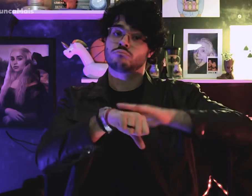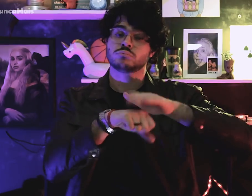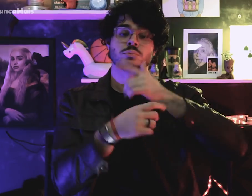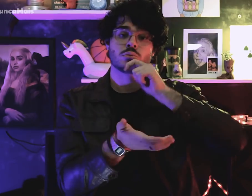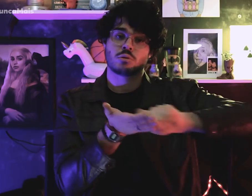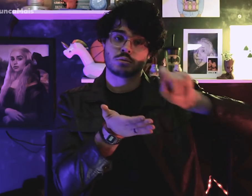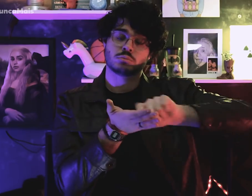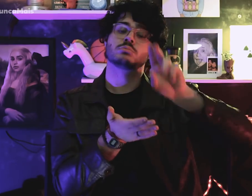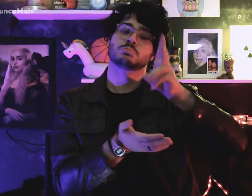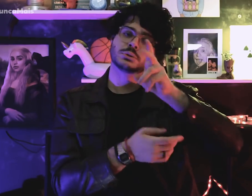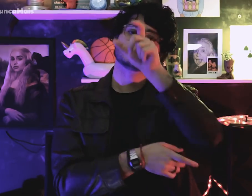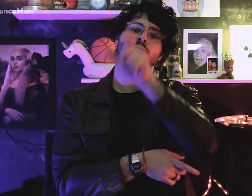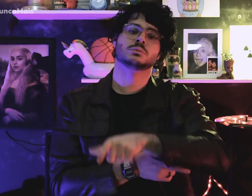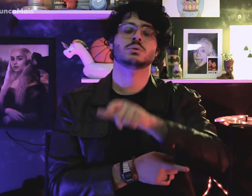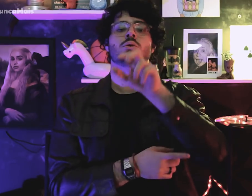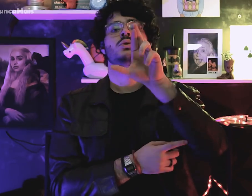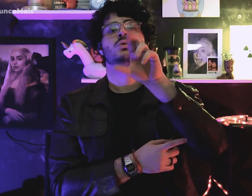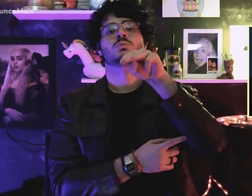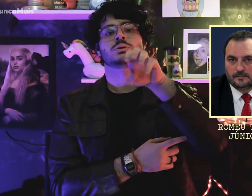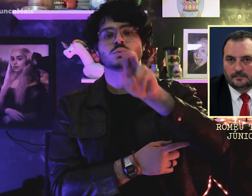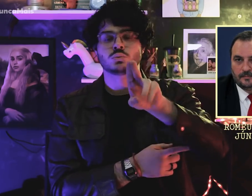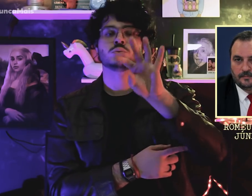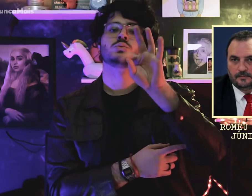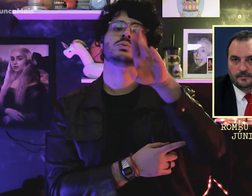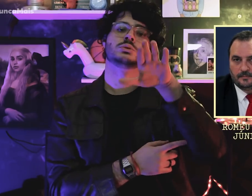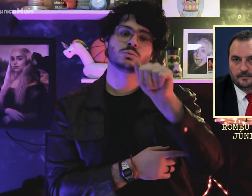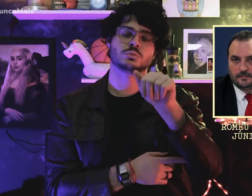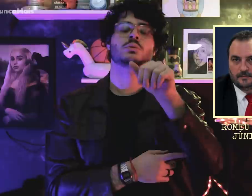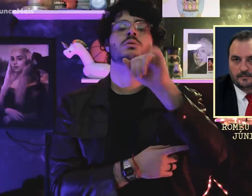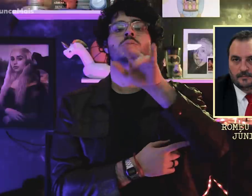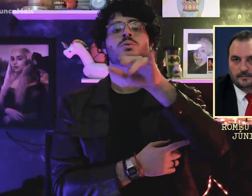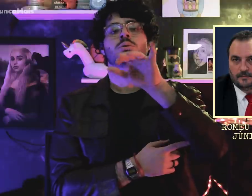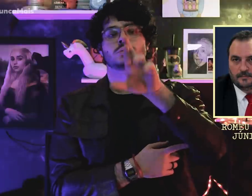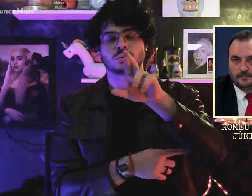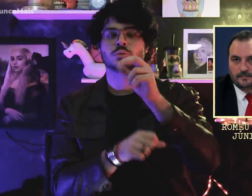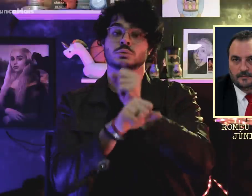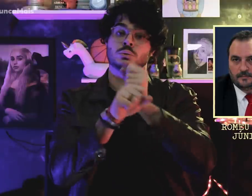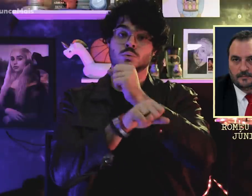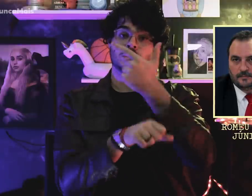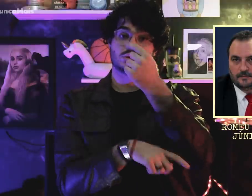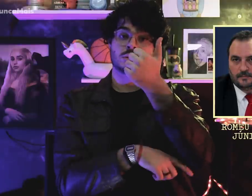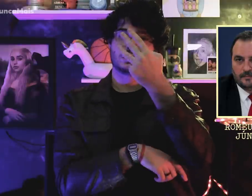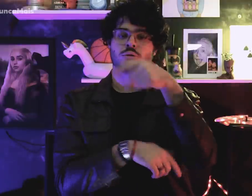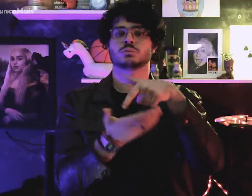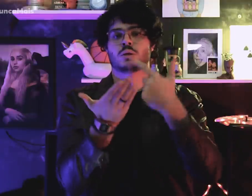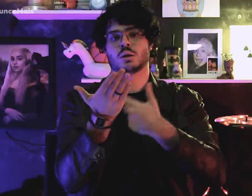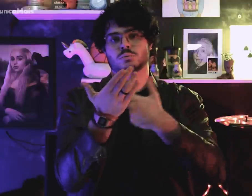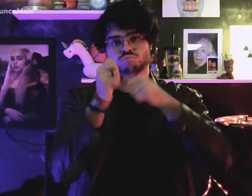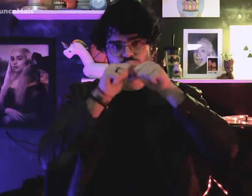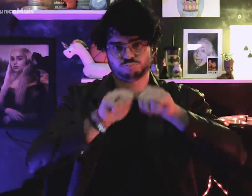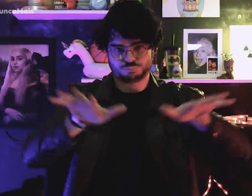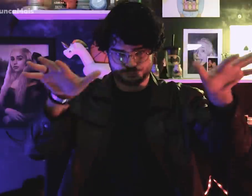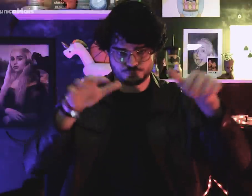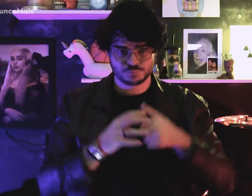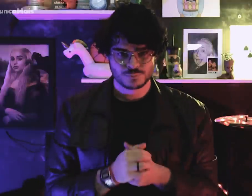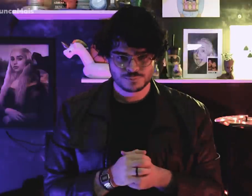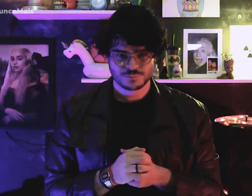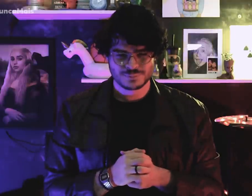written by Romeu Tuma Júnior himself, in the year 2013.